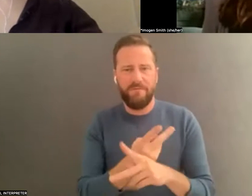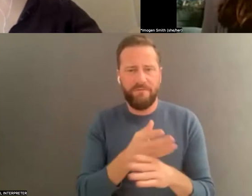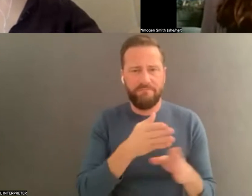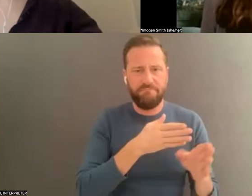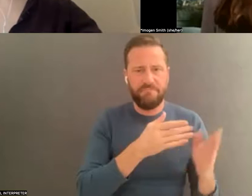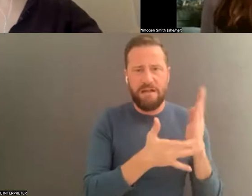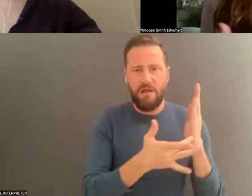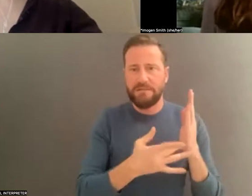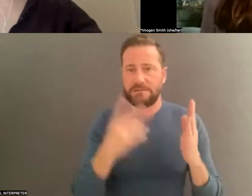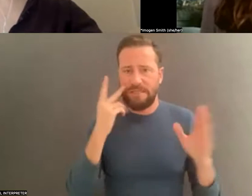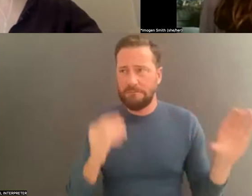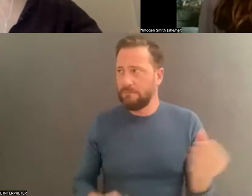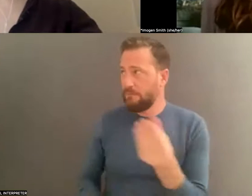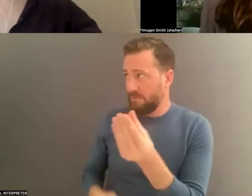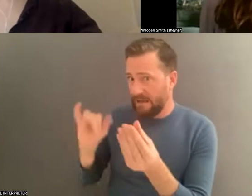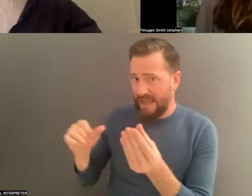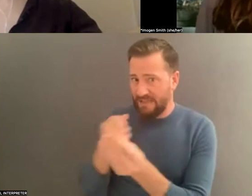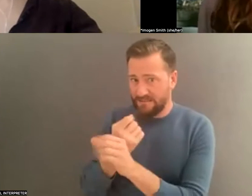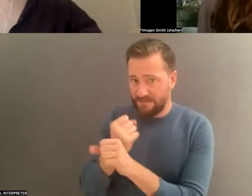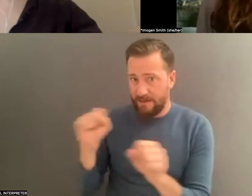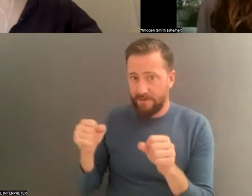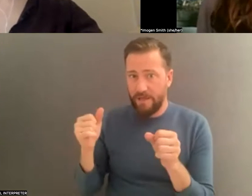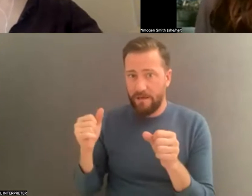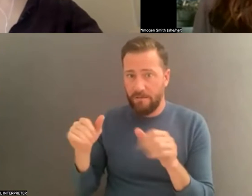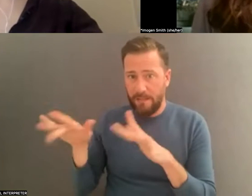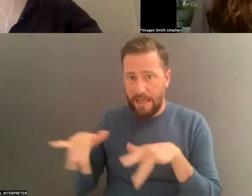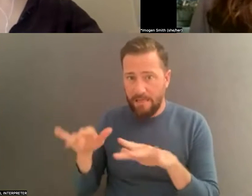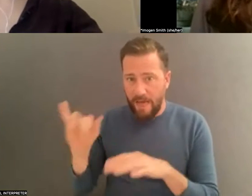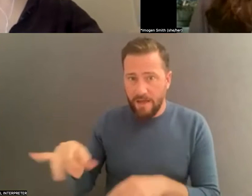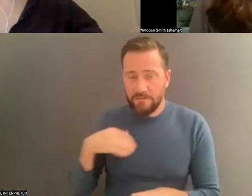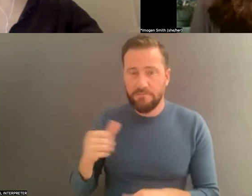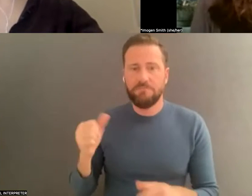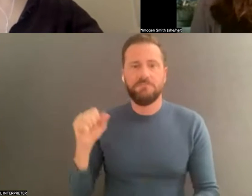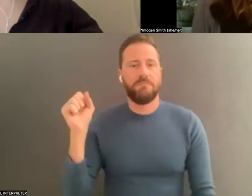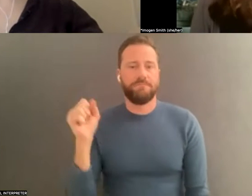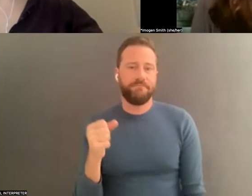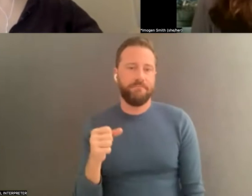visual preservation specialist to see if they can help you play your tapes safely in a supervised